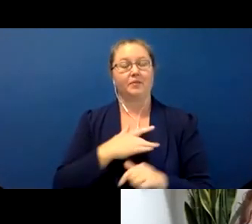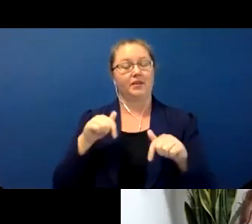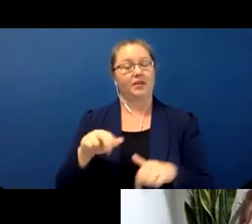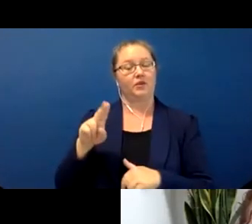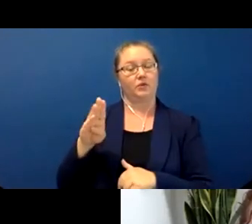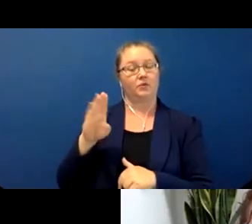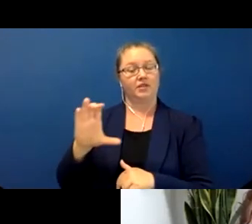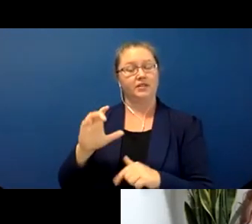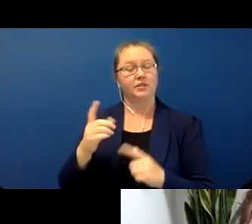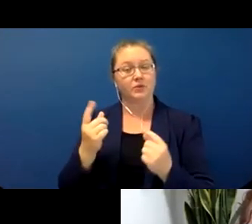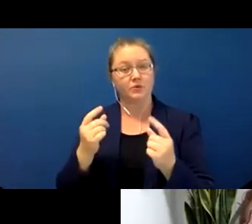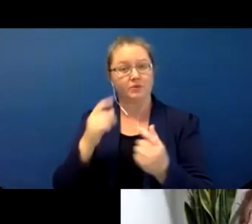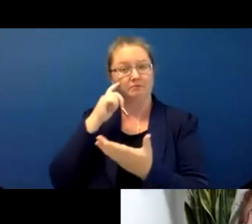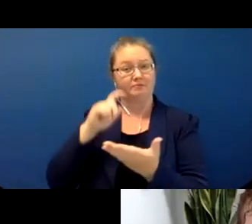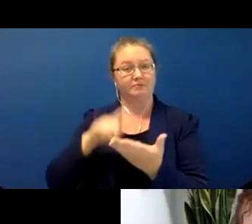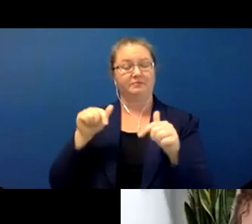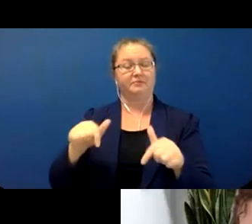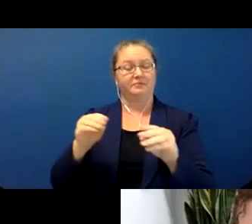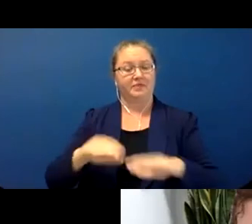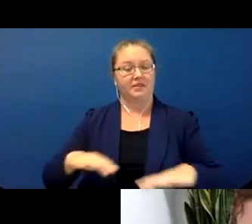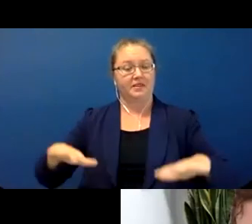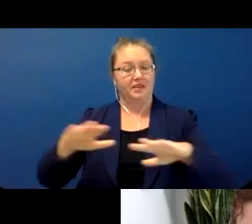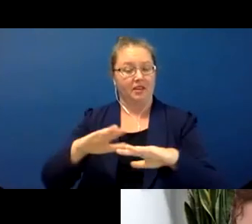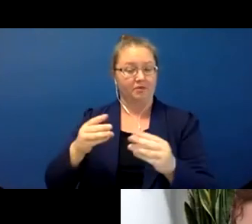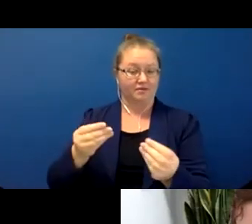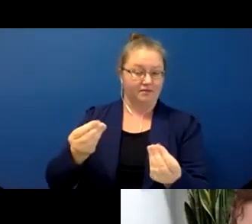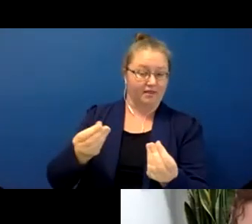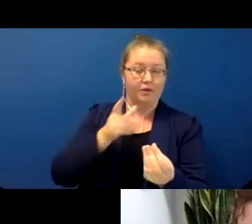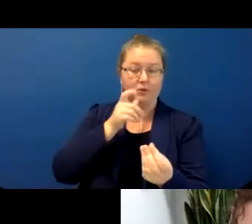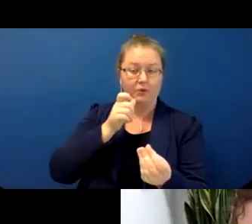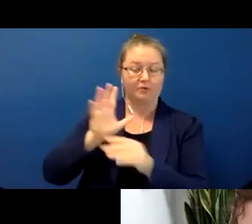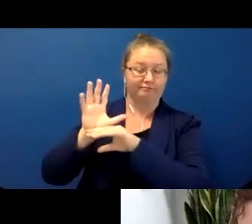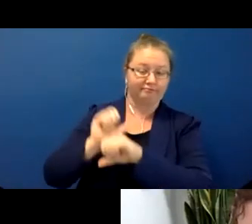that the UBC Point Grey campus is located on the traditional ancestral and unceded territory